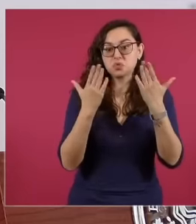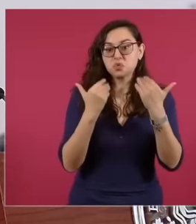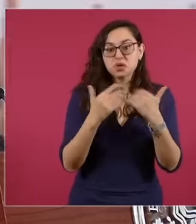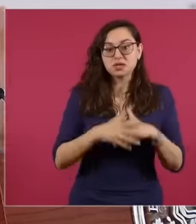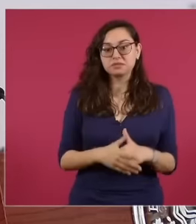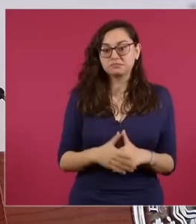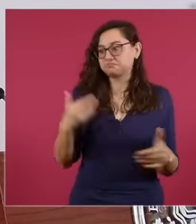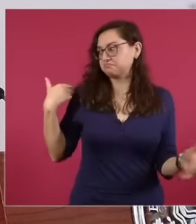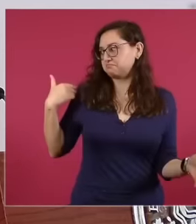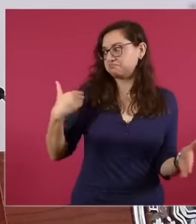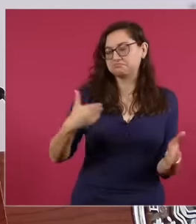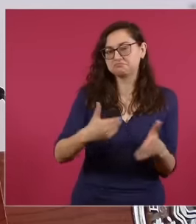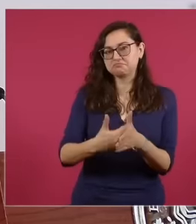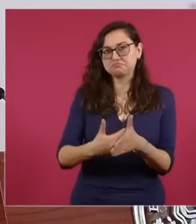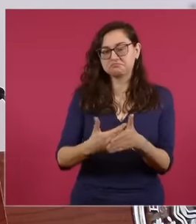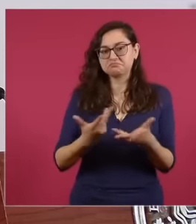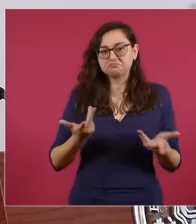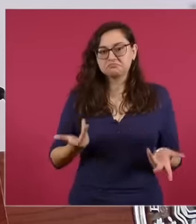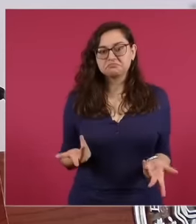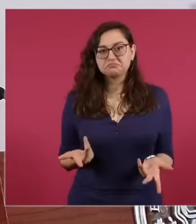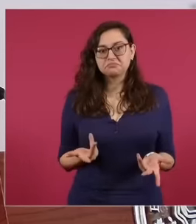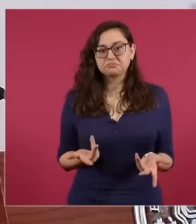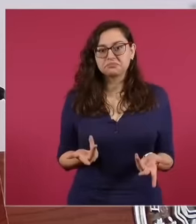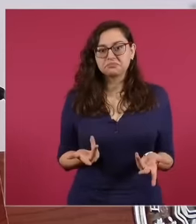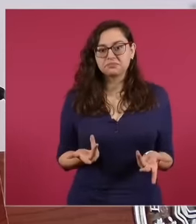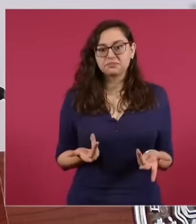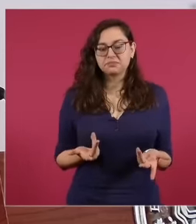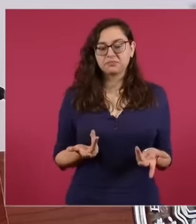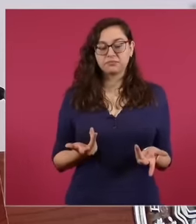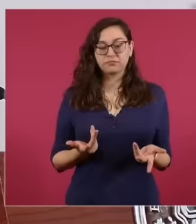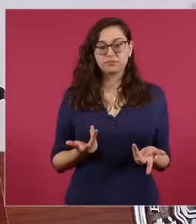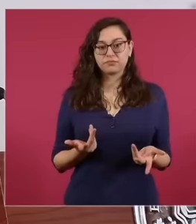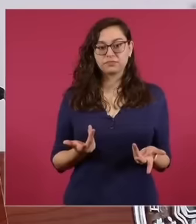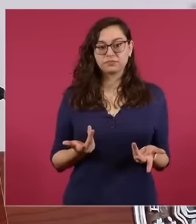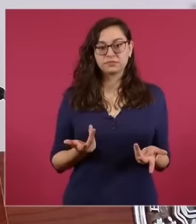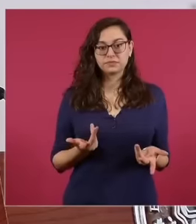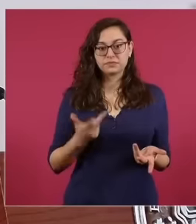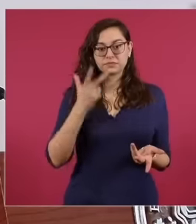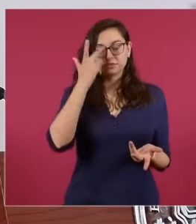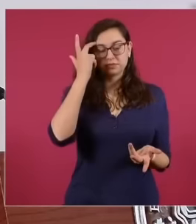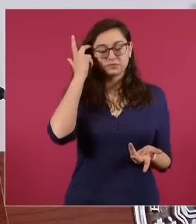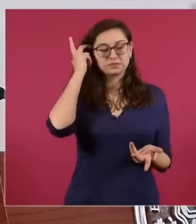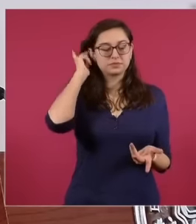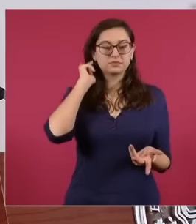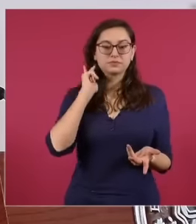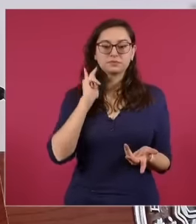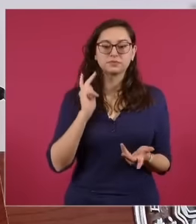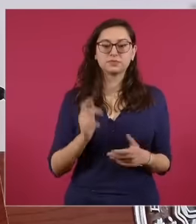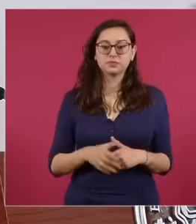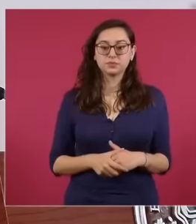years in which country in the United States